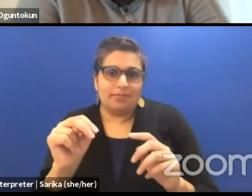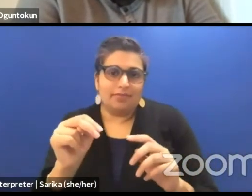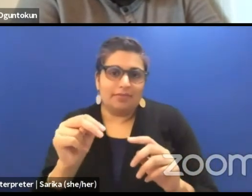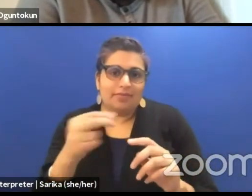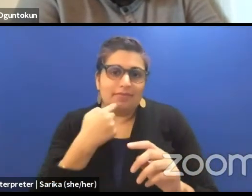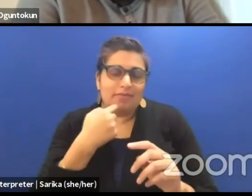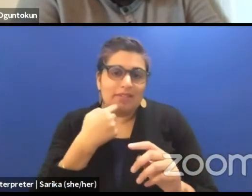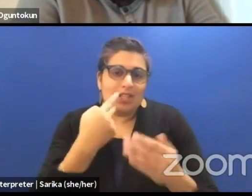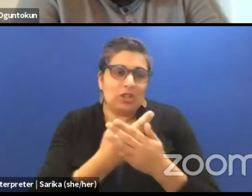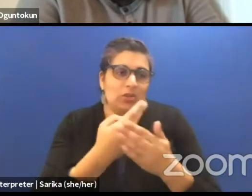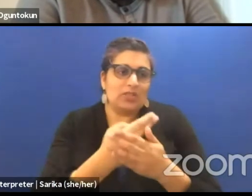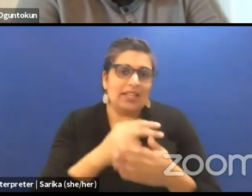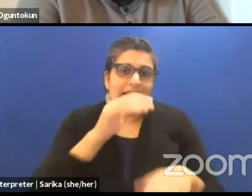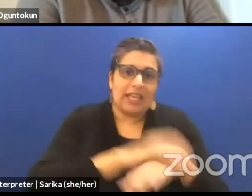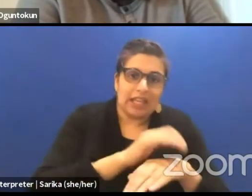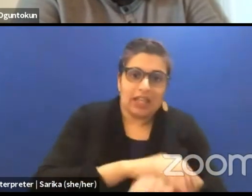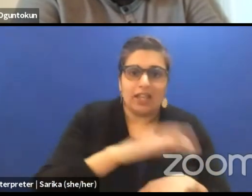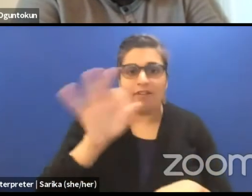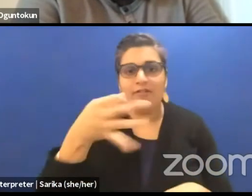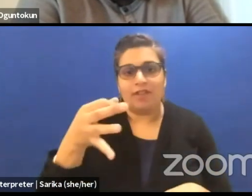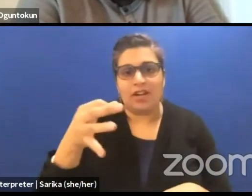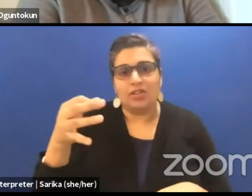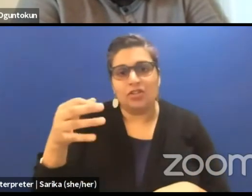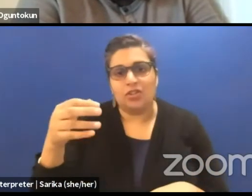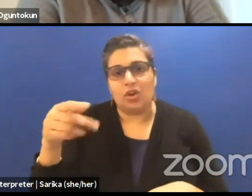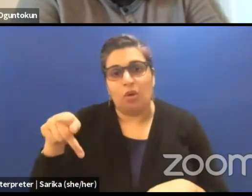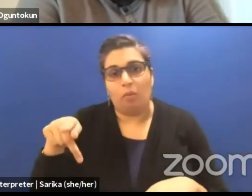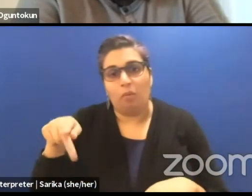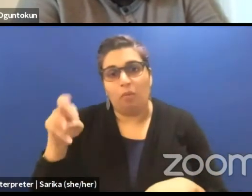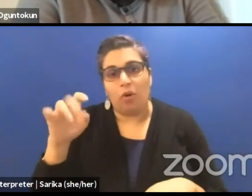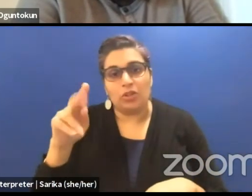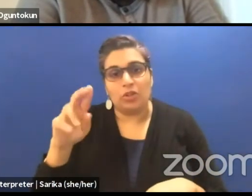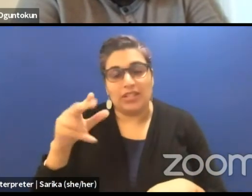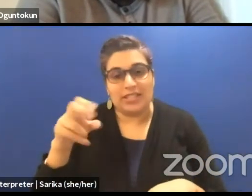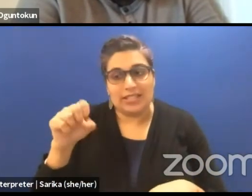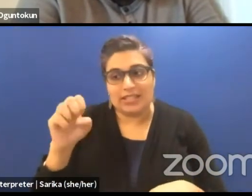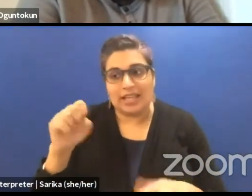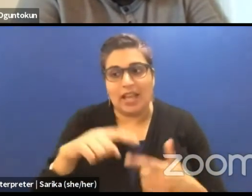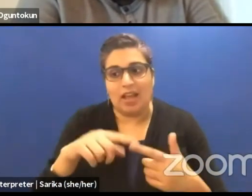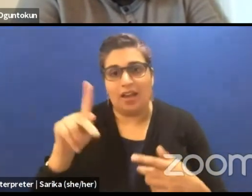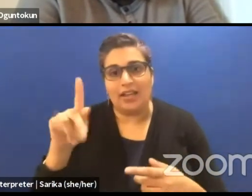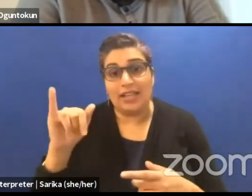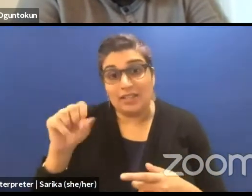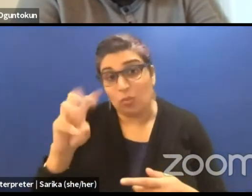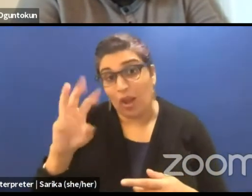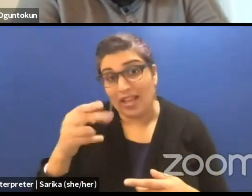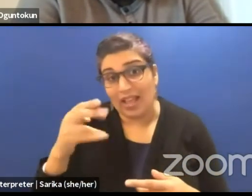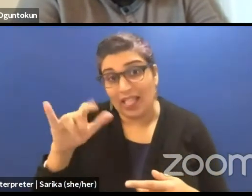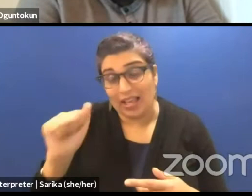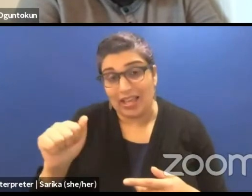English, French, Portuguese but also Kiswahili and Arabic. But actually when you go on their website,